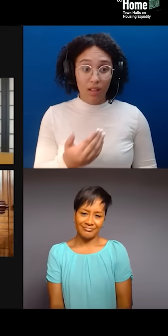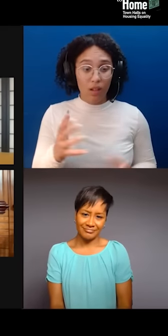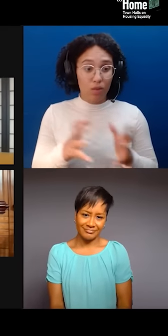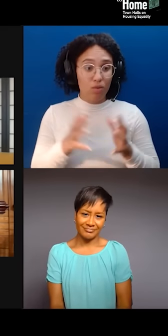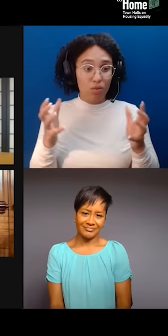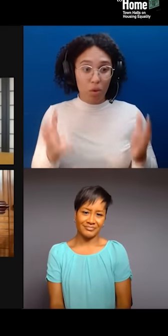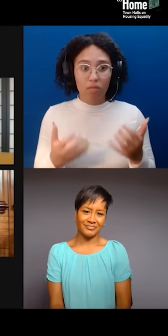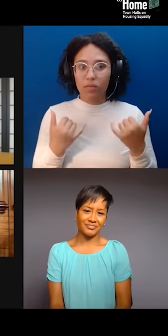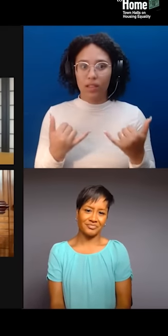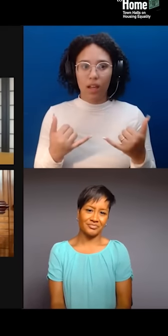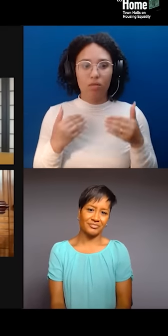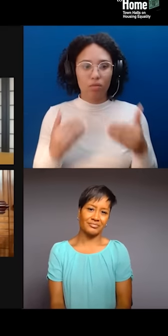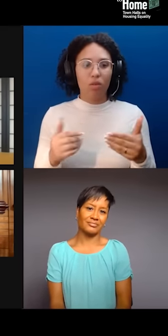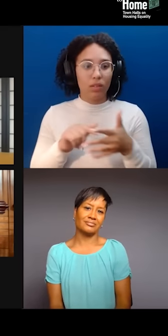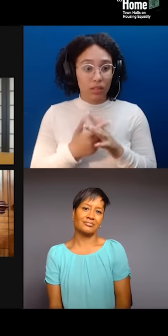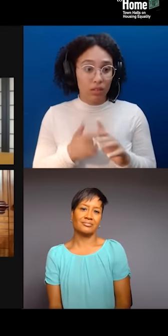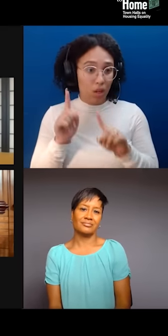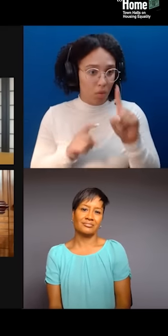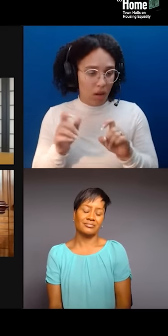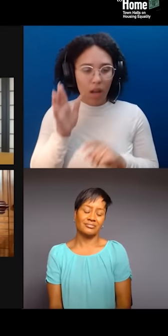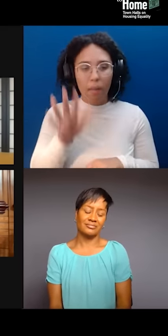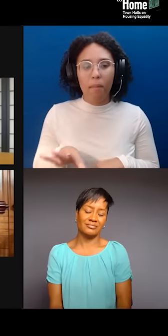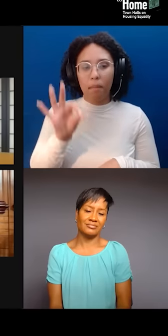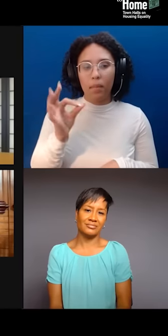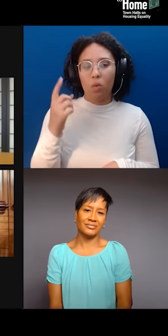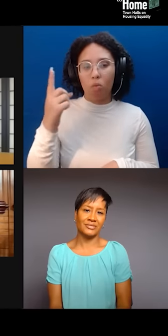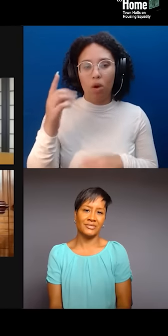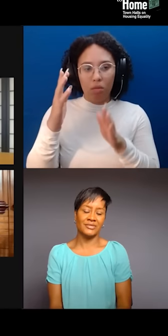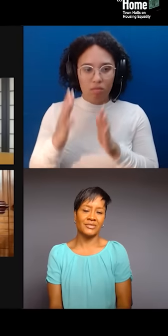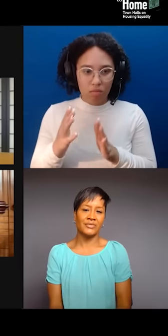to, you know, per question, and see if we can answer just as many as possible.